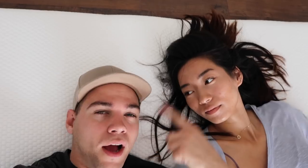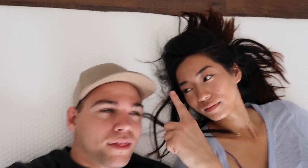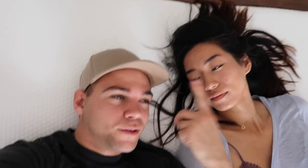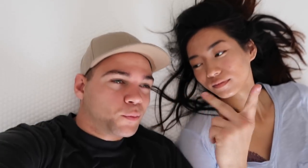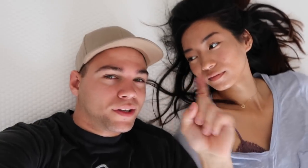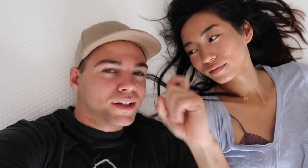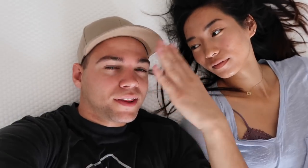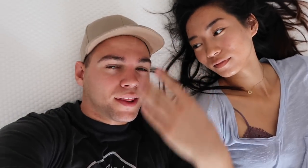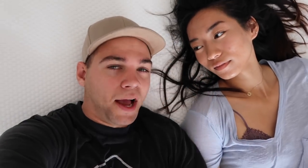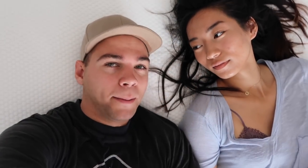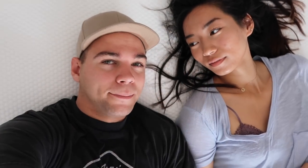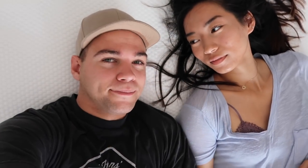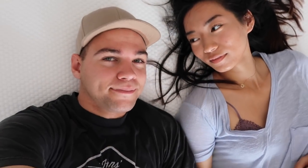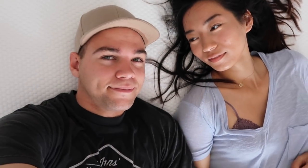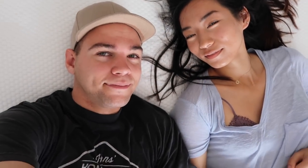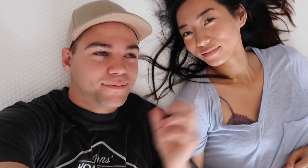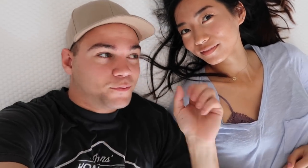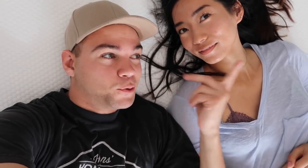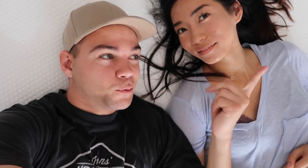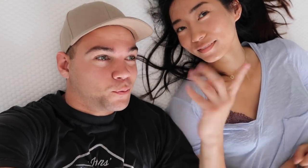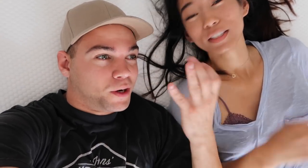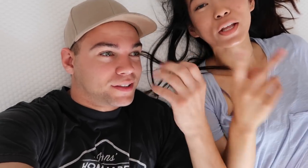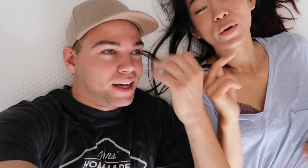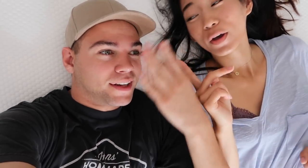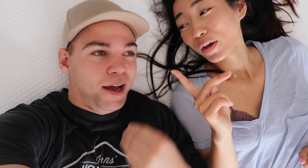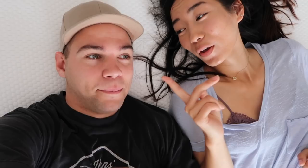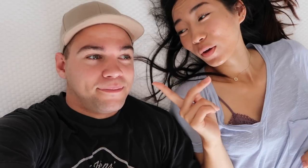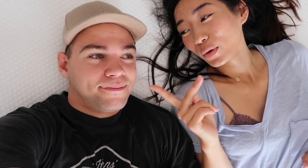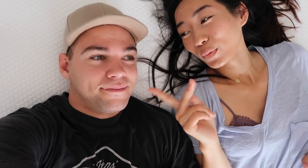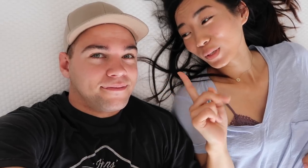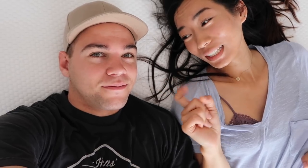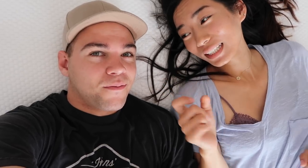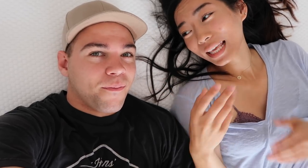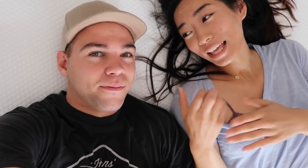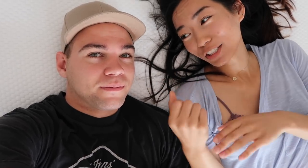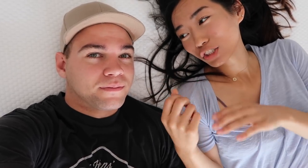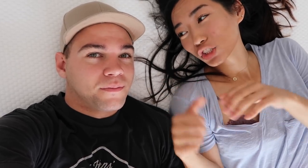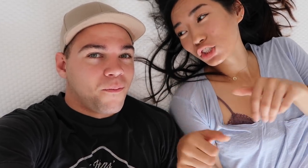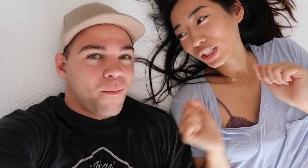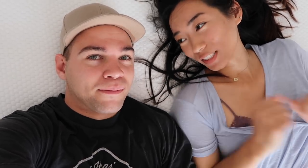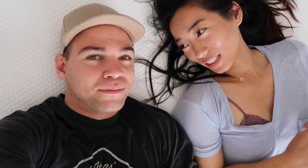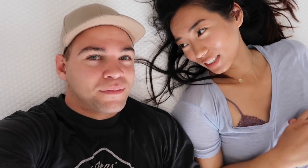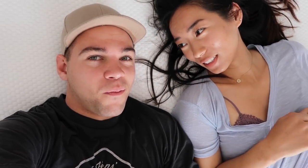R: I think we need a nap! E: no. We need to get sheets